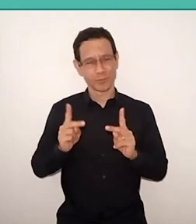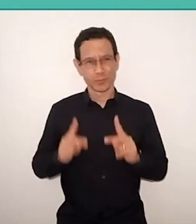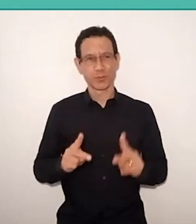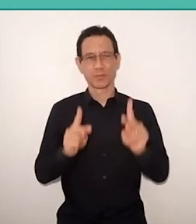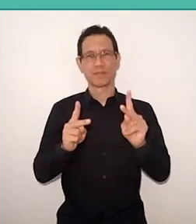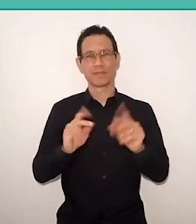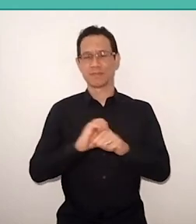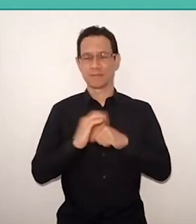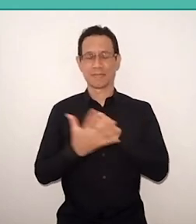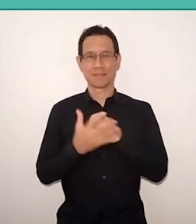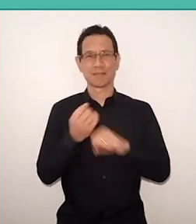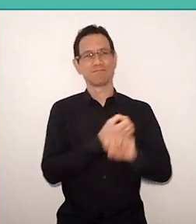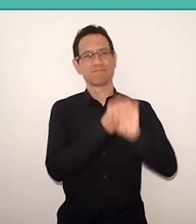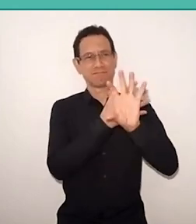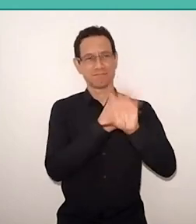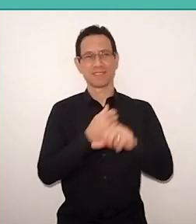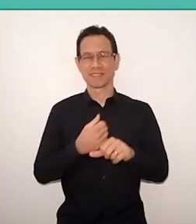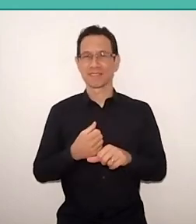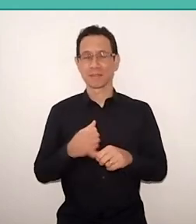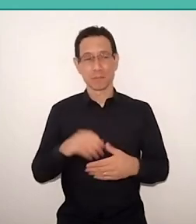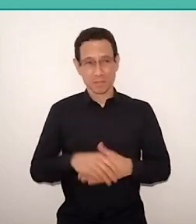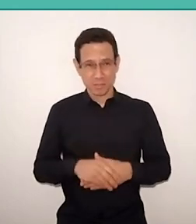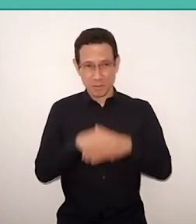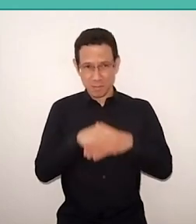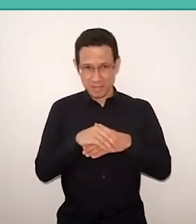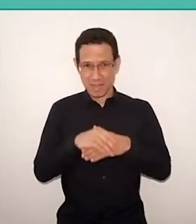I want to greet and welcome to all